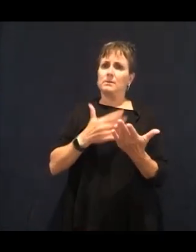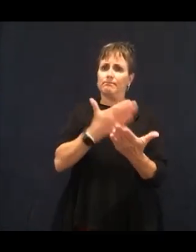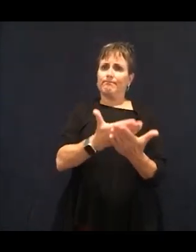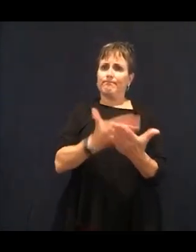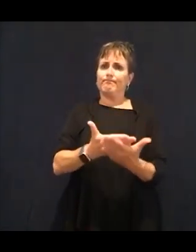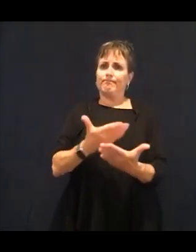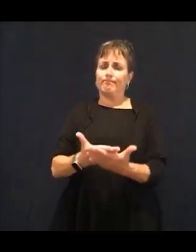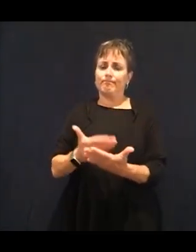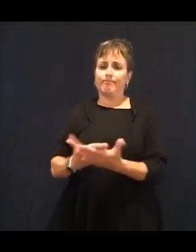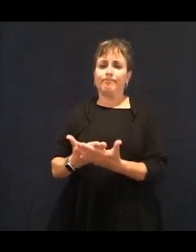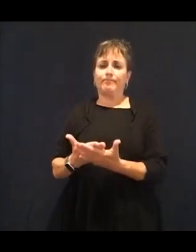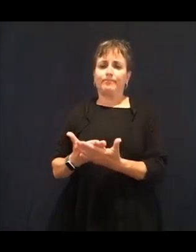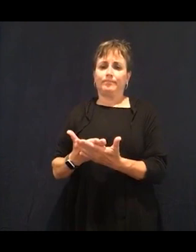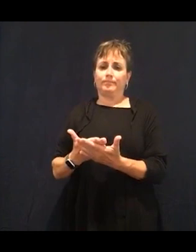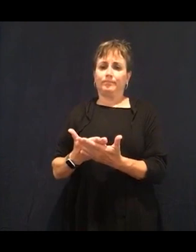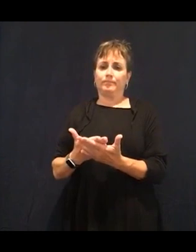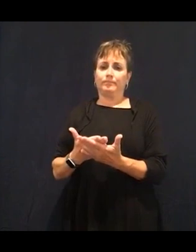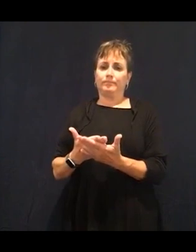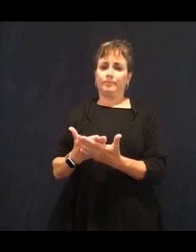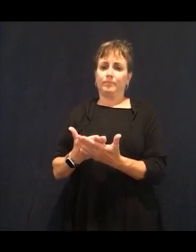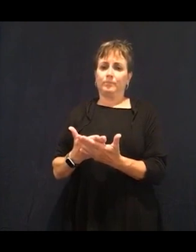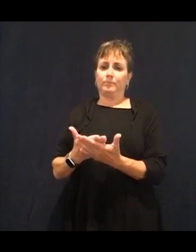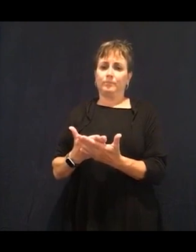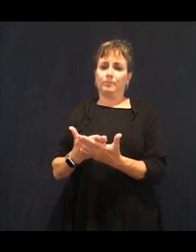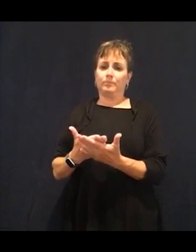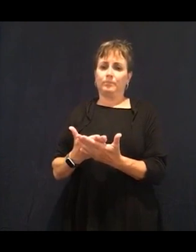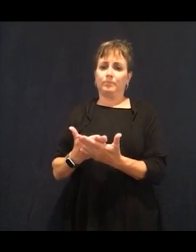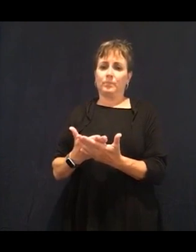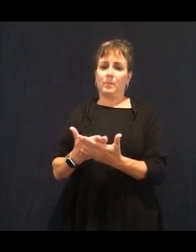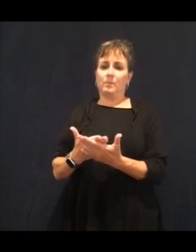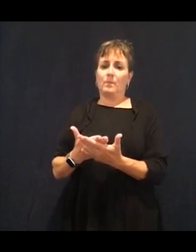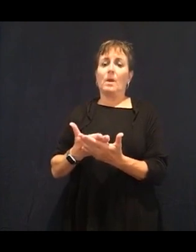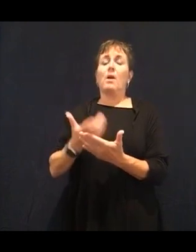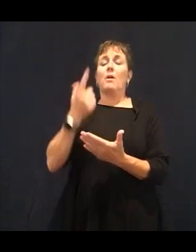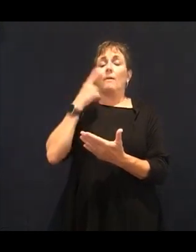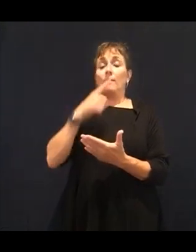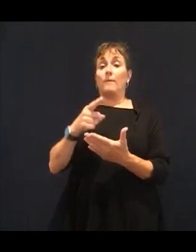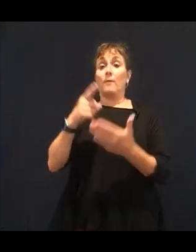and RP, that if we get these vital nutrients, some things